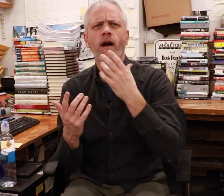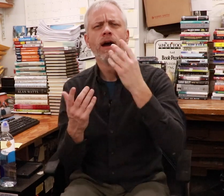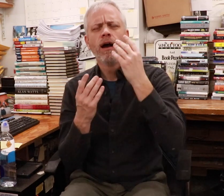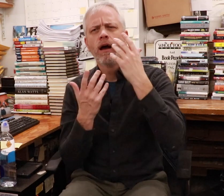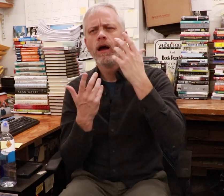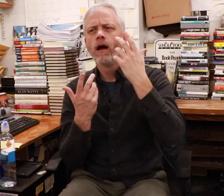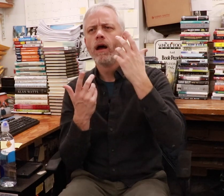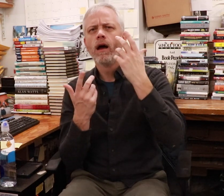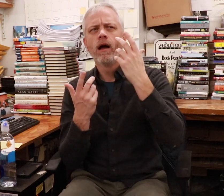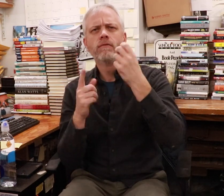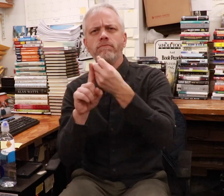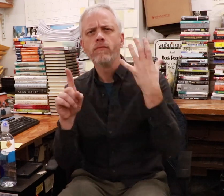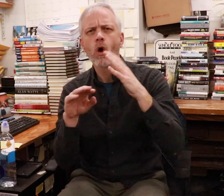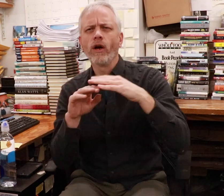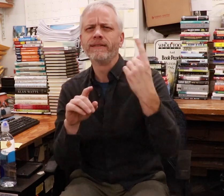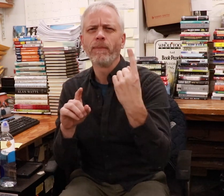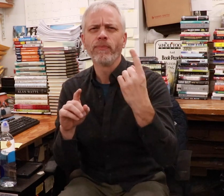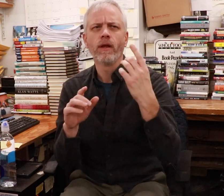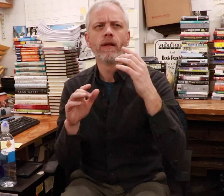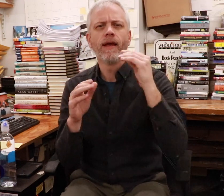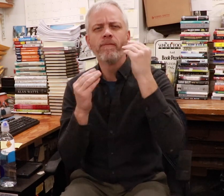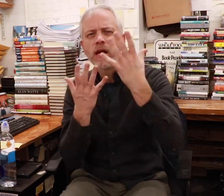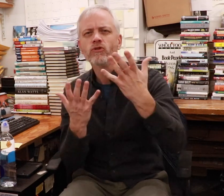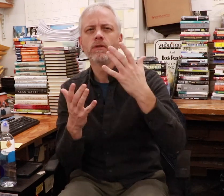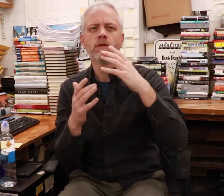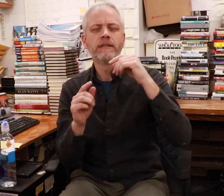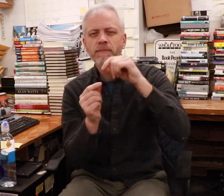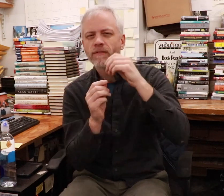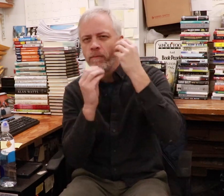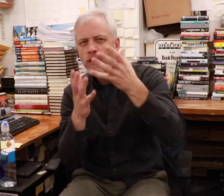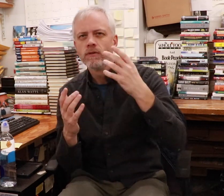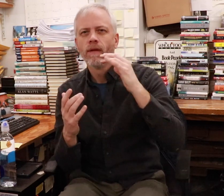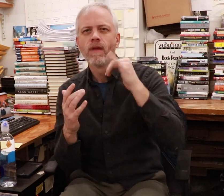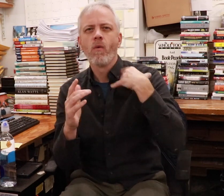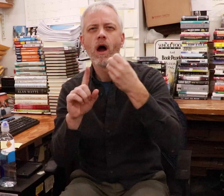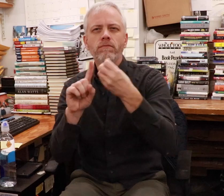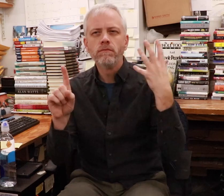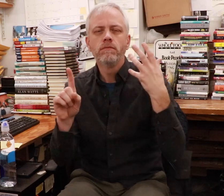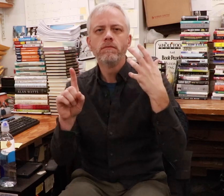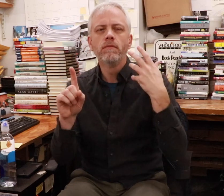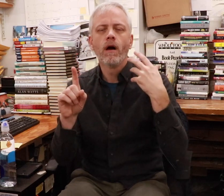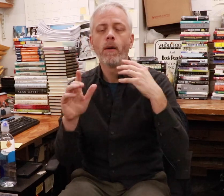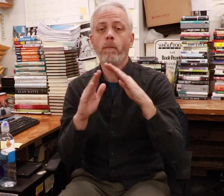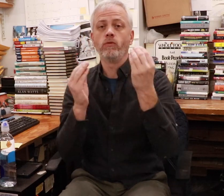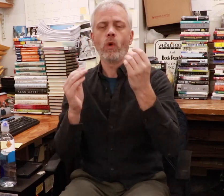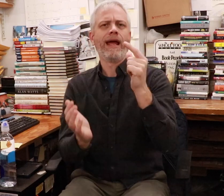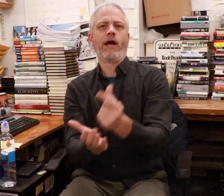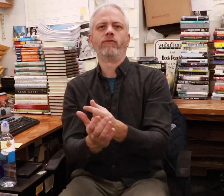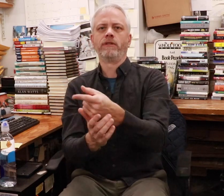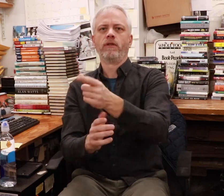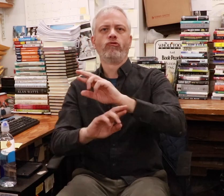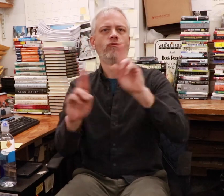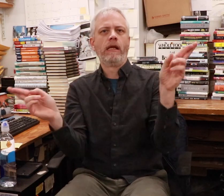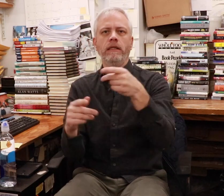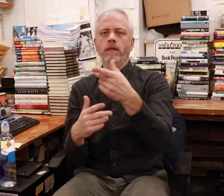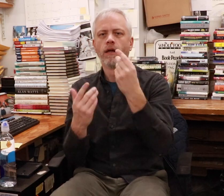want to learn about something, the bookstore is guaranteed to have that information.